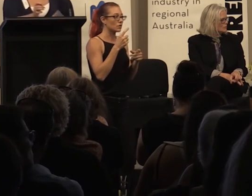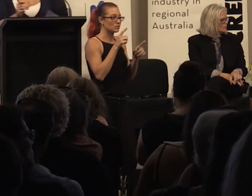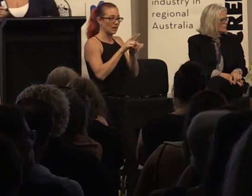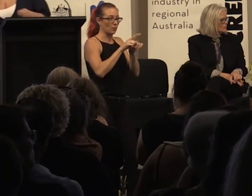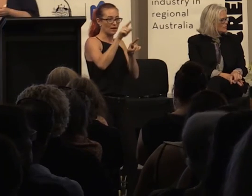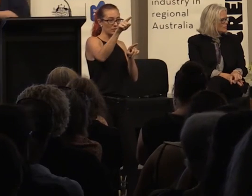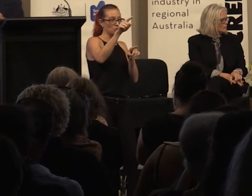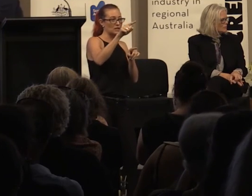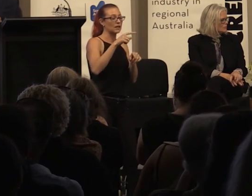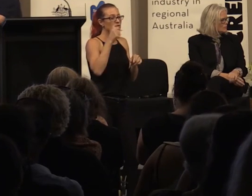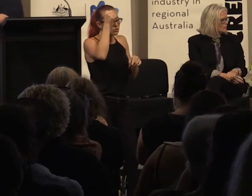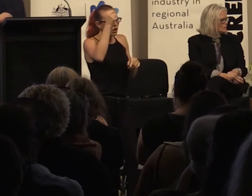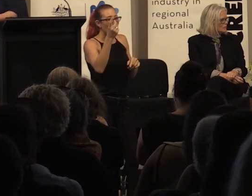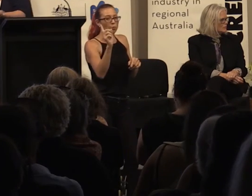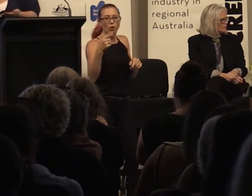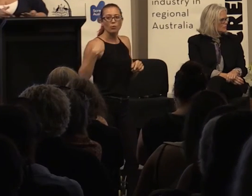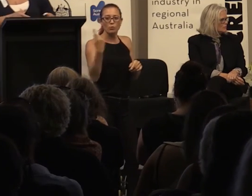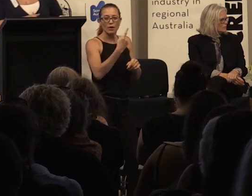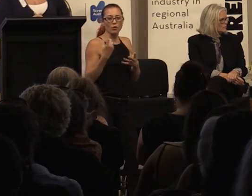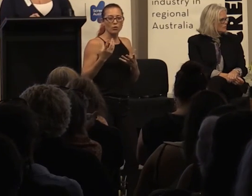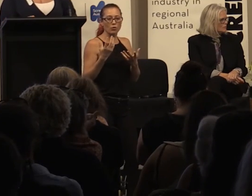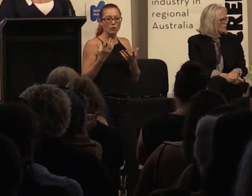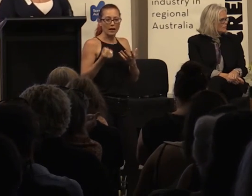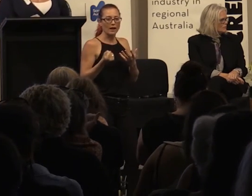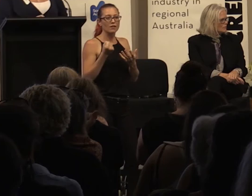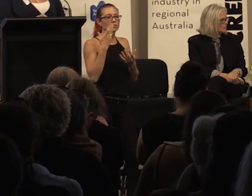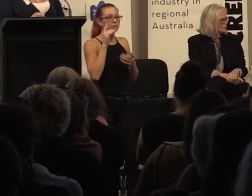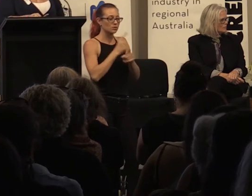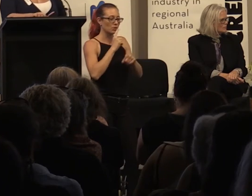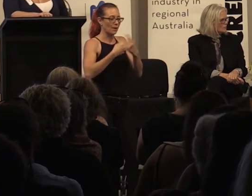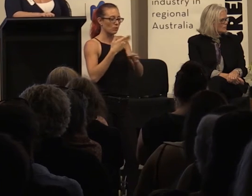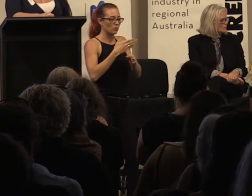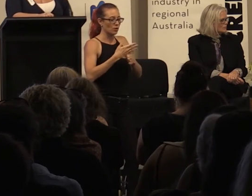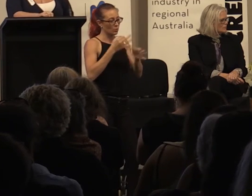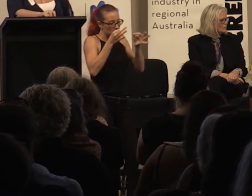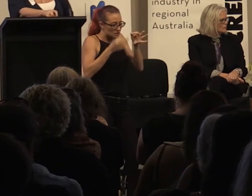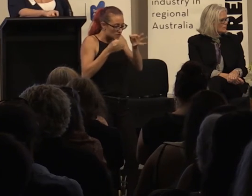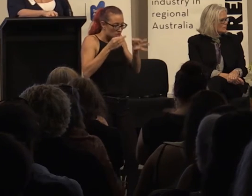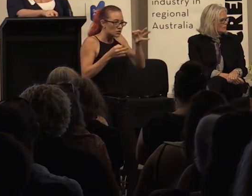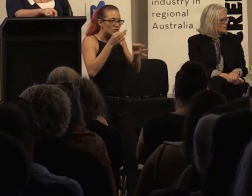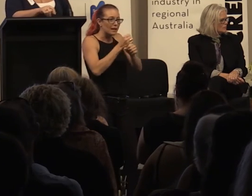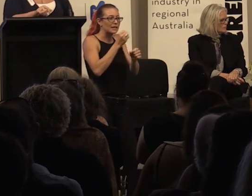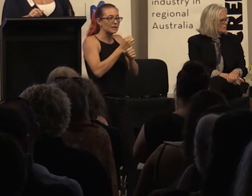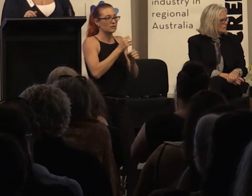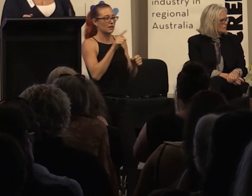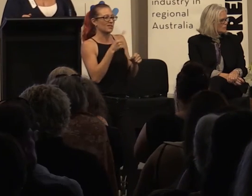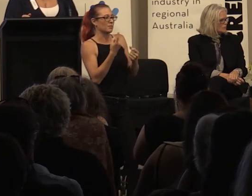it, so that you know what we're all kind of bringing to the table when we start talking about work or about decision-making and that kind of thing as well.